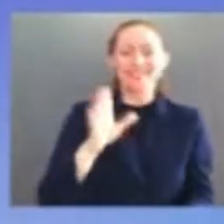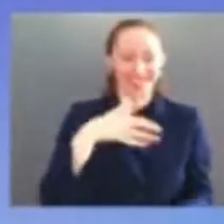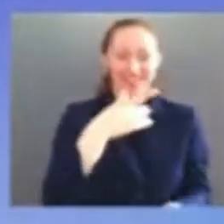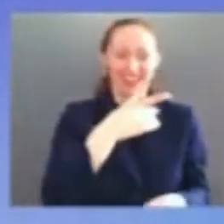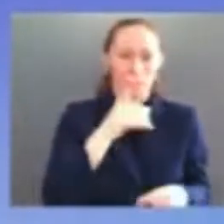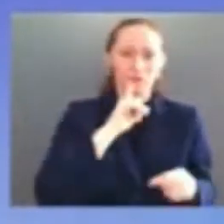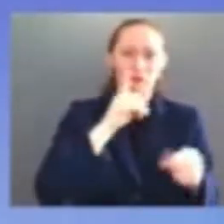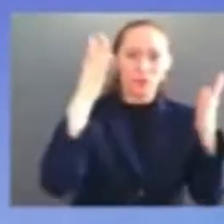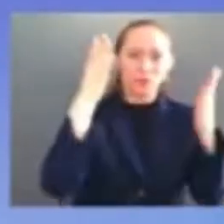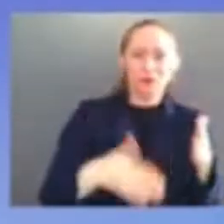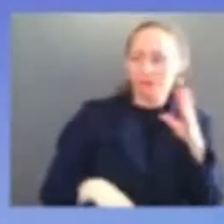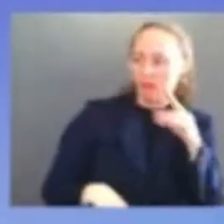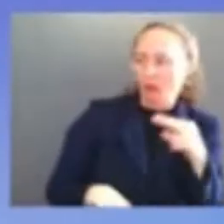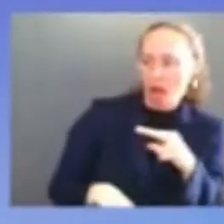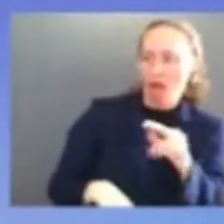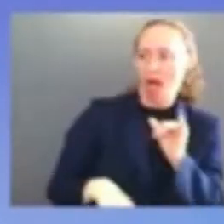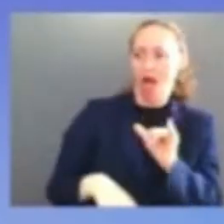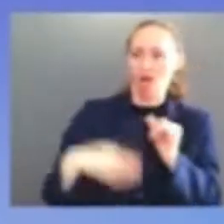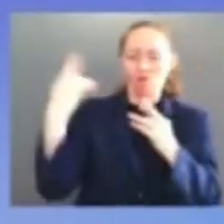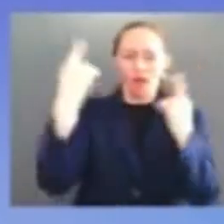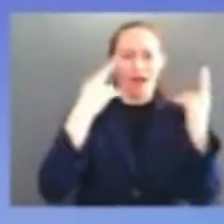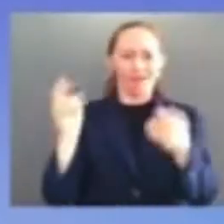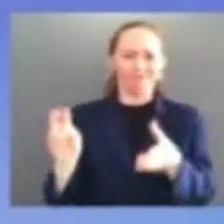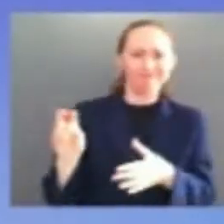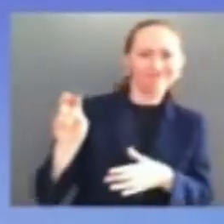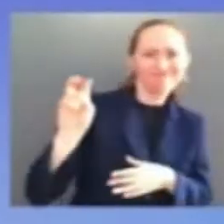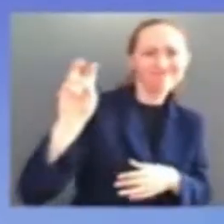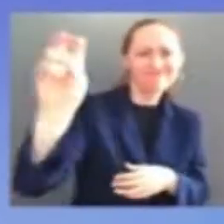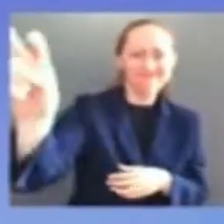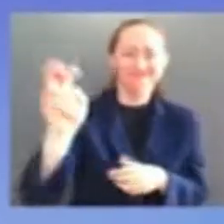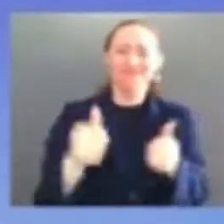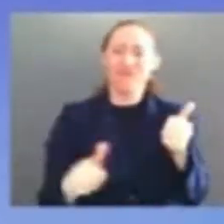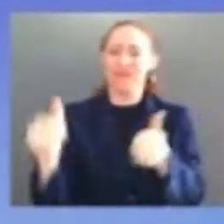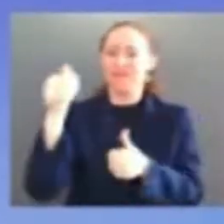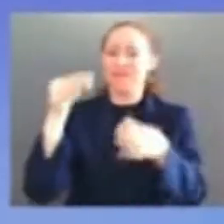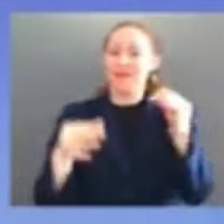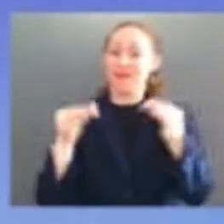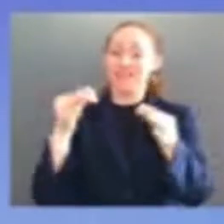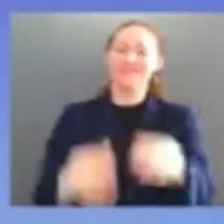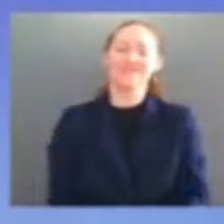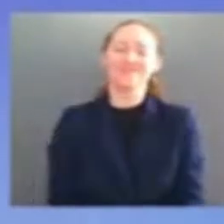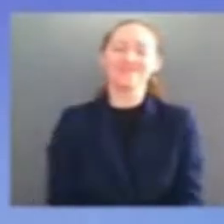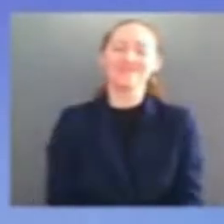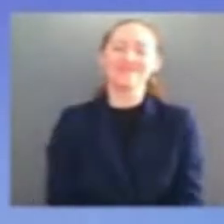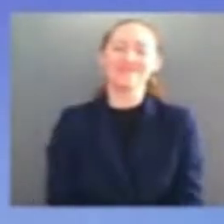even the supreme court of the united states of america now folks it's my honor and